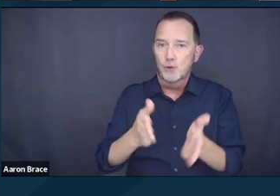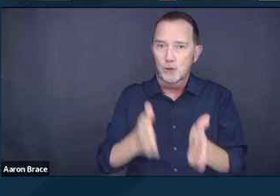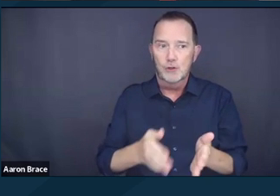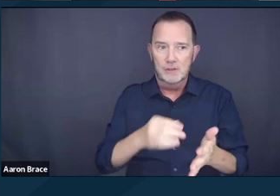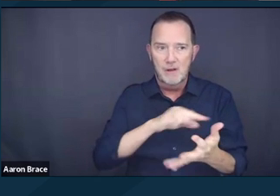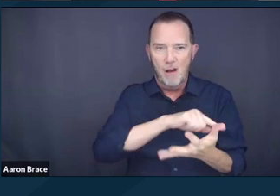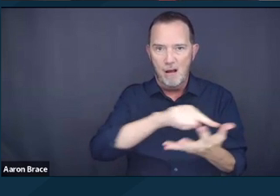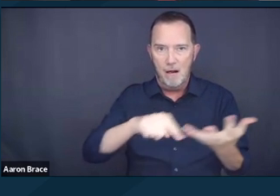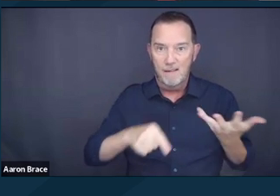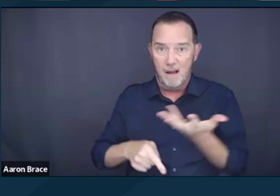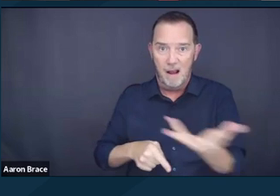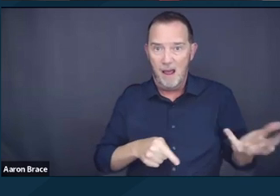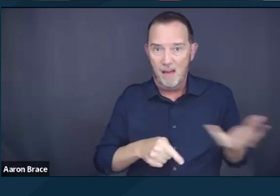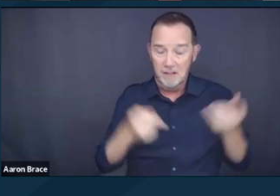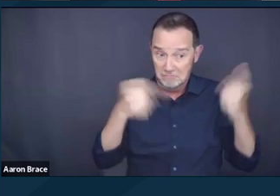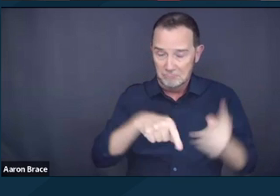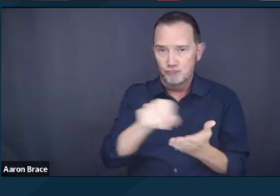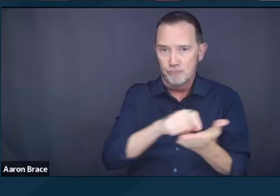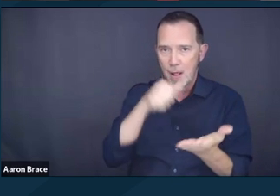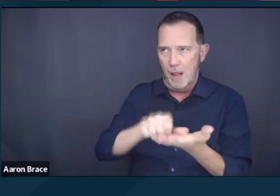Our brief made two main points.